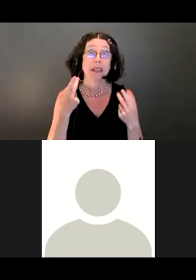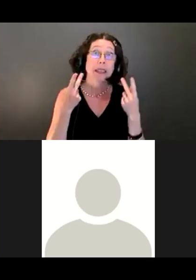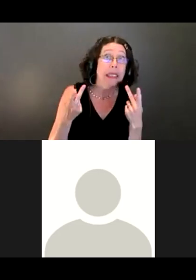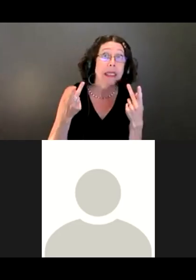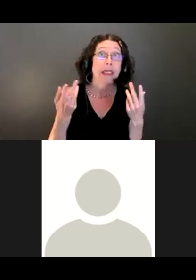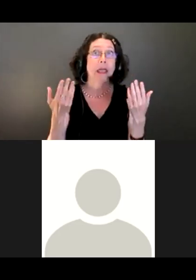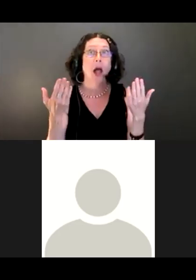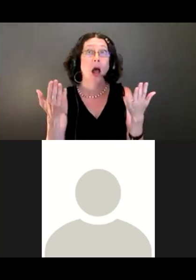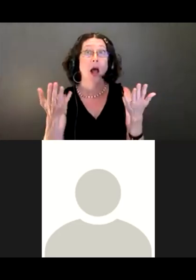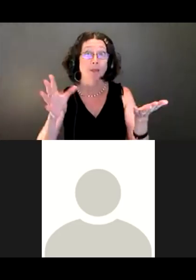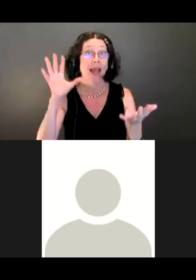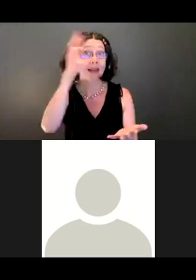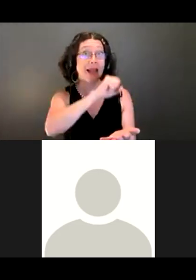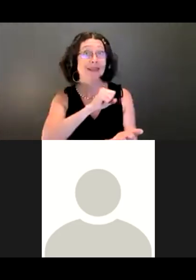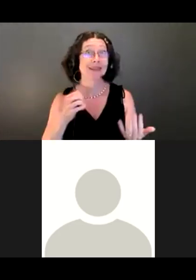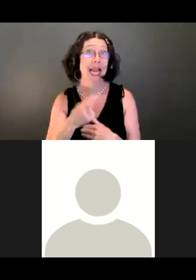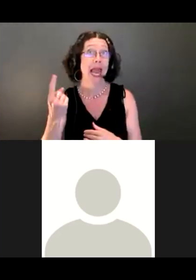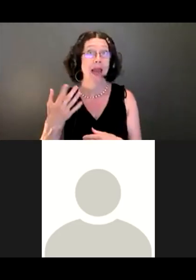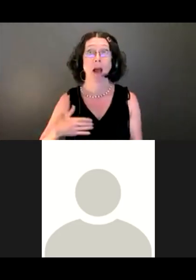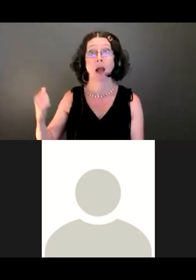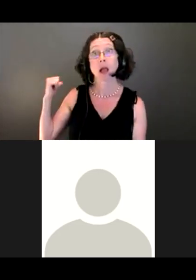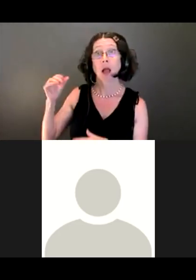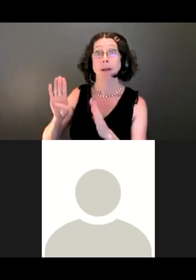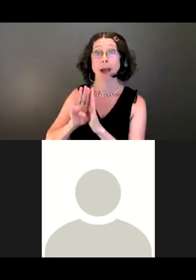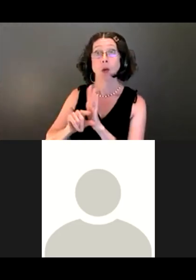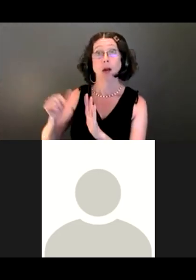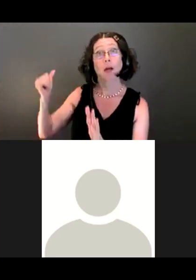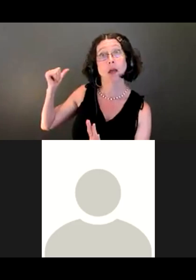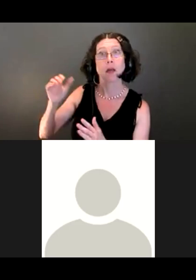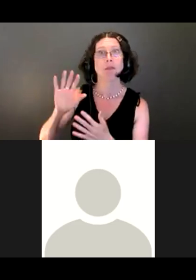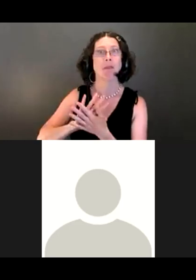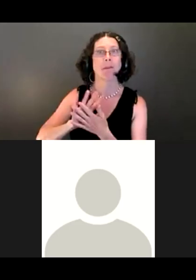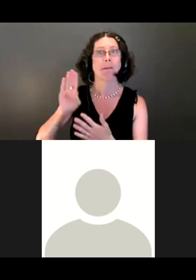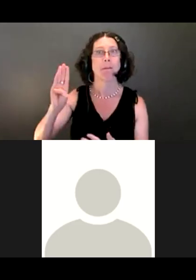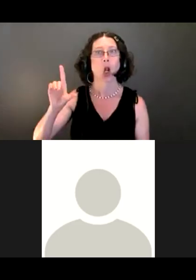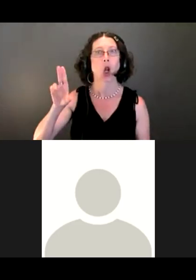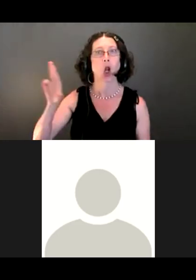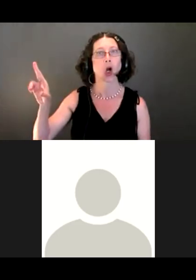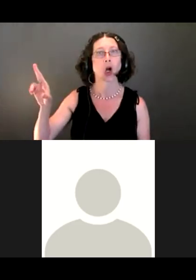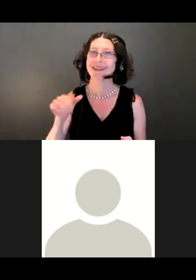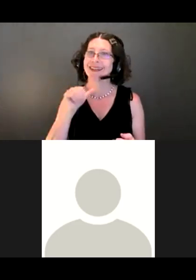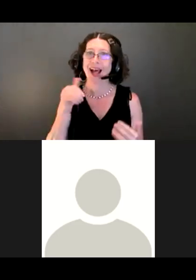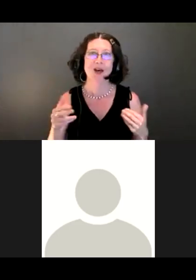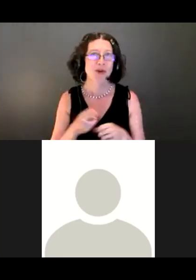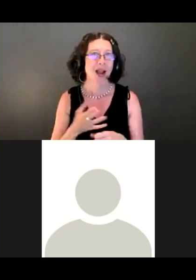I guess today my background is blurred. I'm not wearing my glasses today.